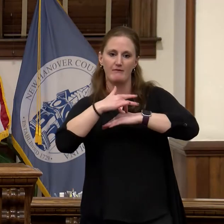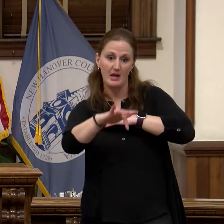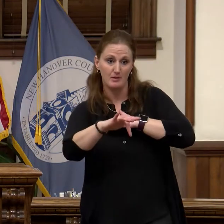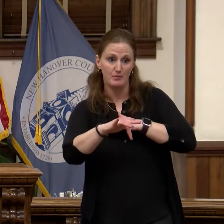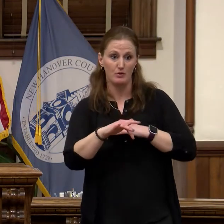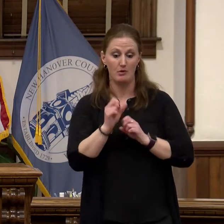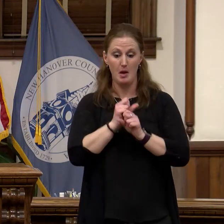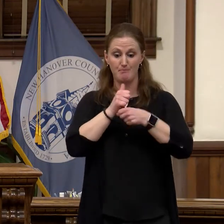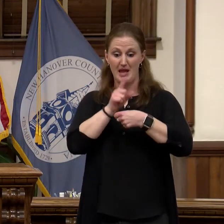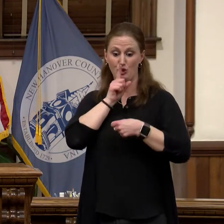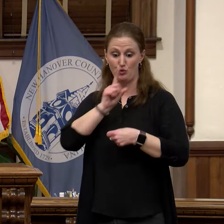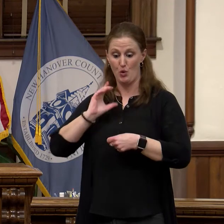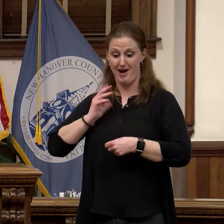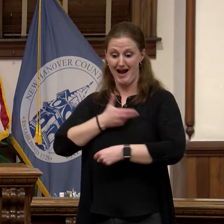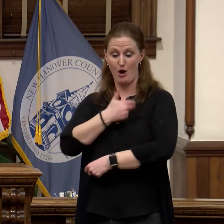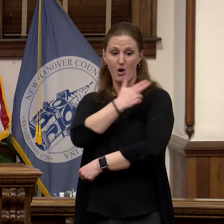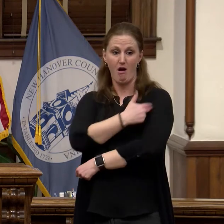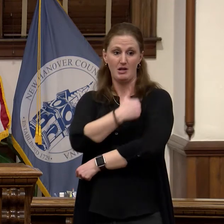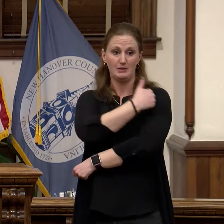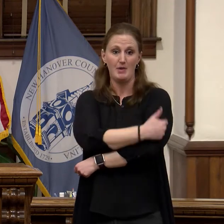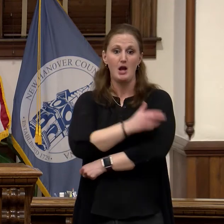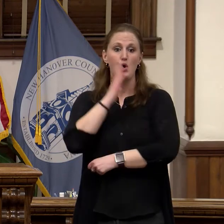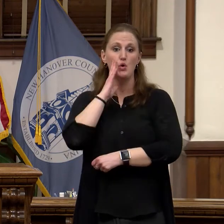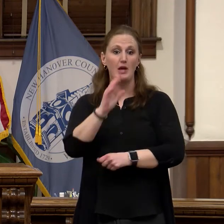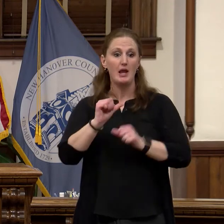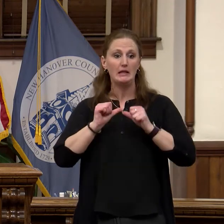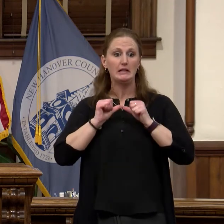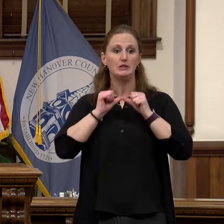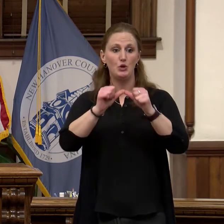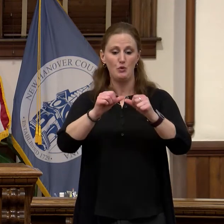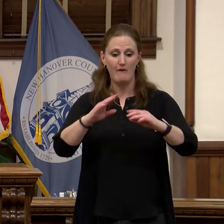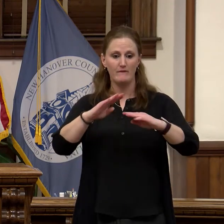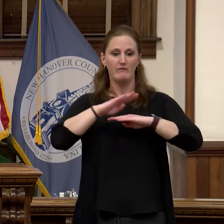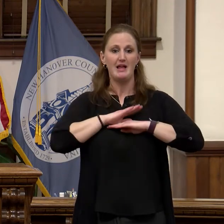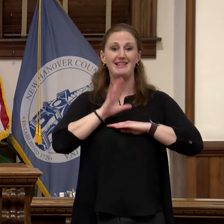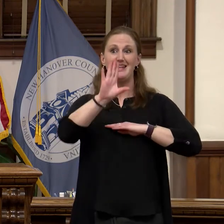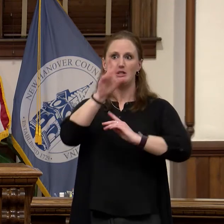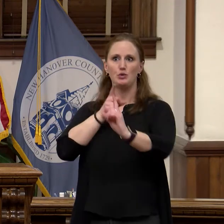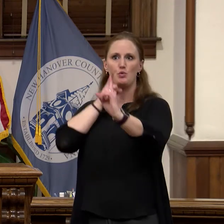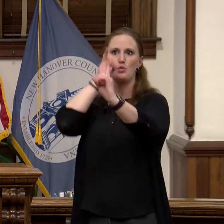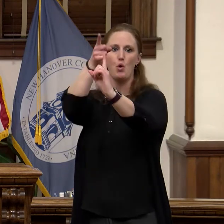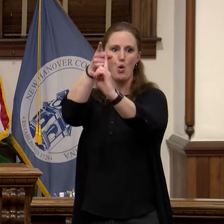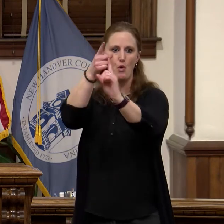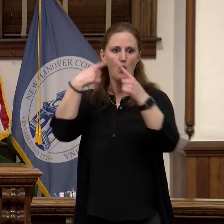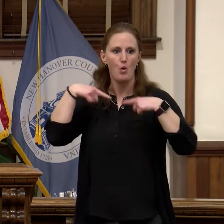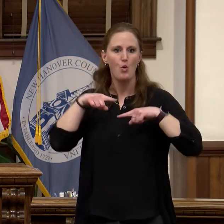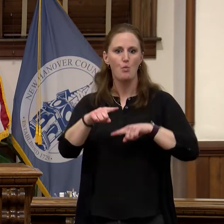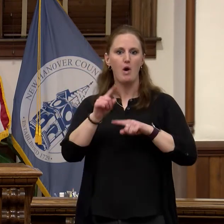system can fulfill a strategic plan into the future. That could mean restructuring